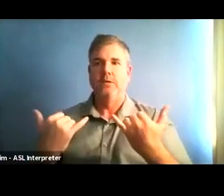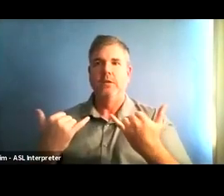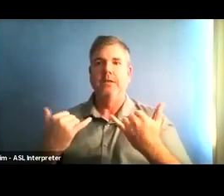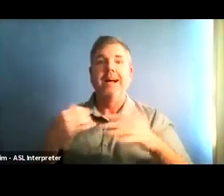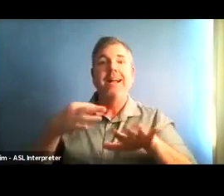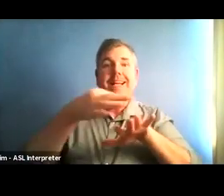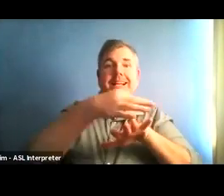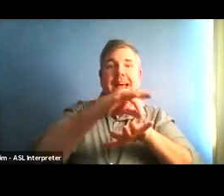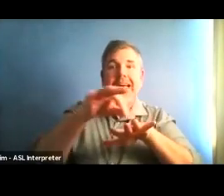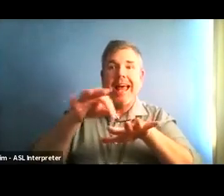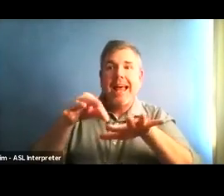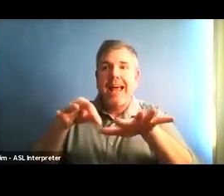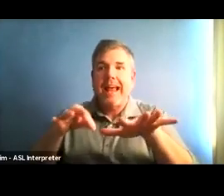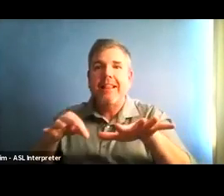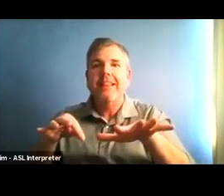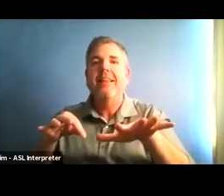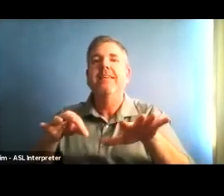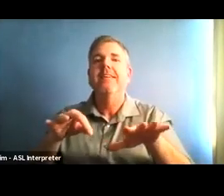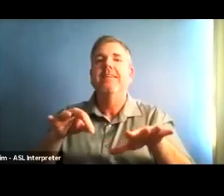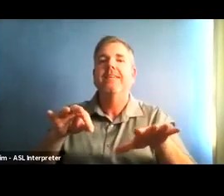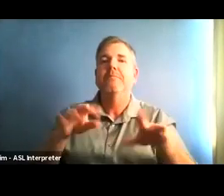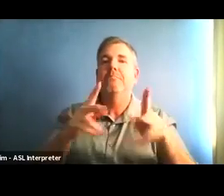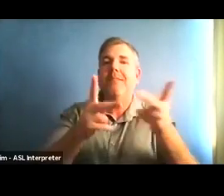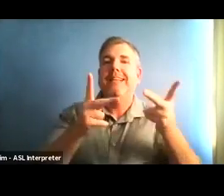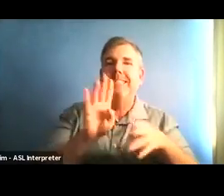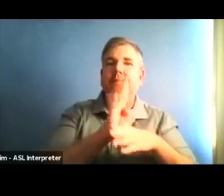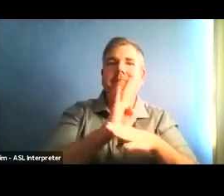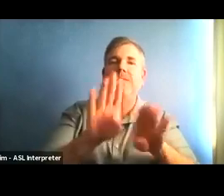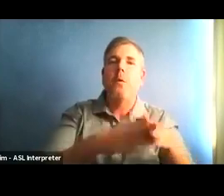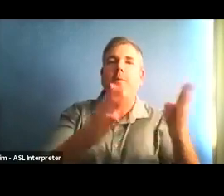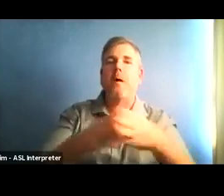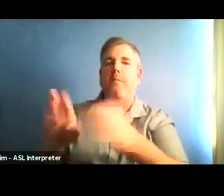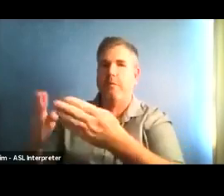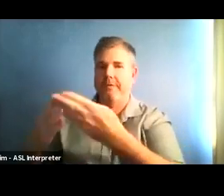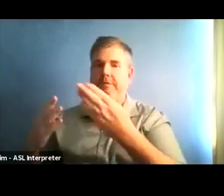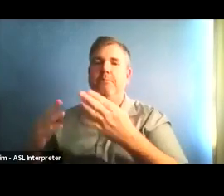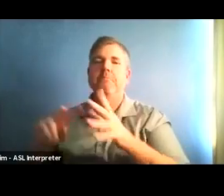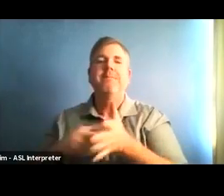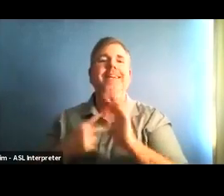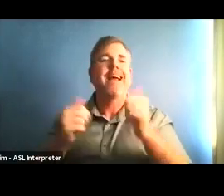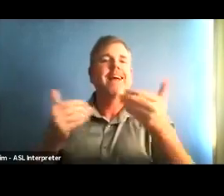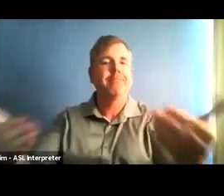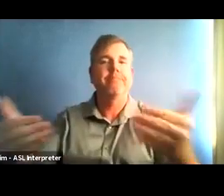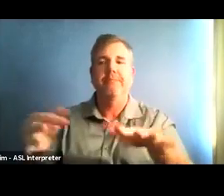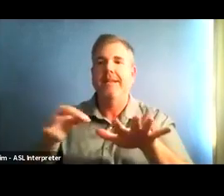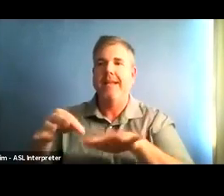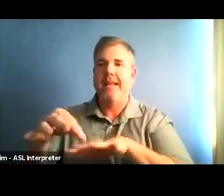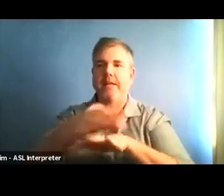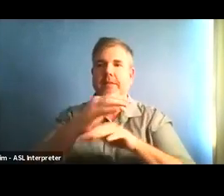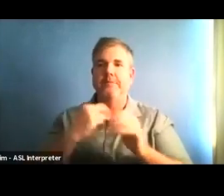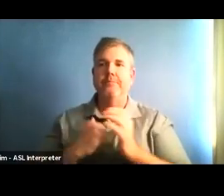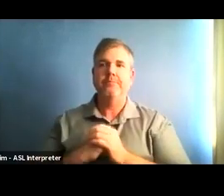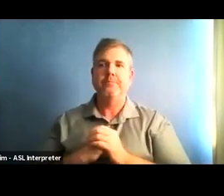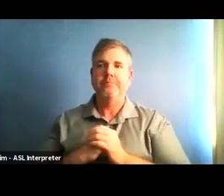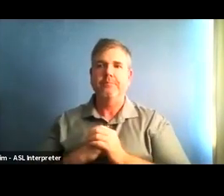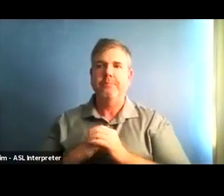of concern and interest about the process of reopening schools. But it's important to remember that opening schools is not determined by